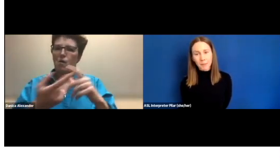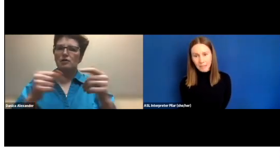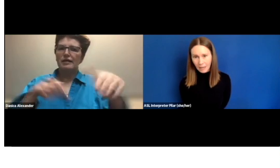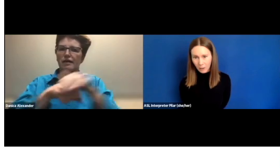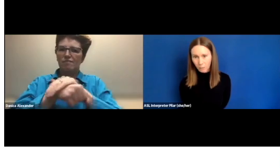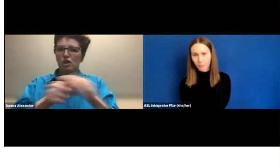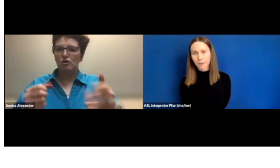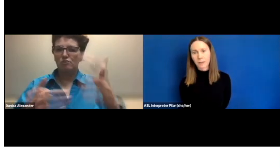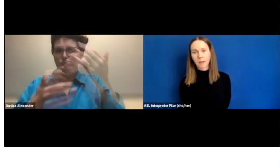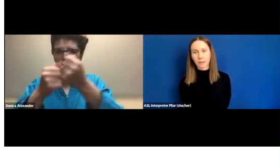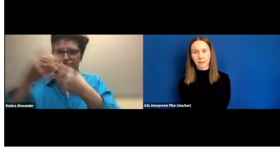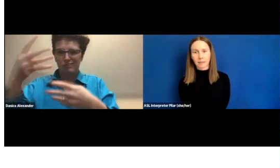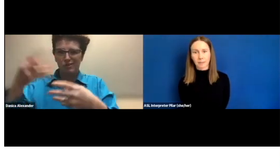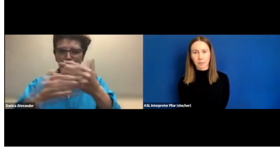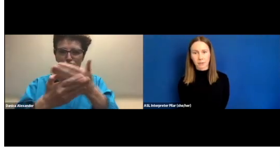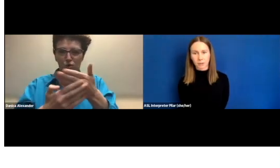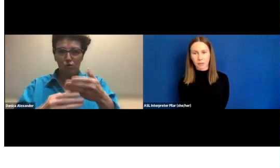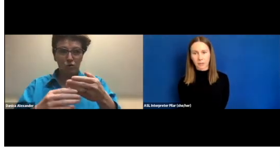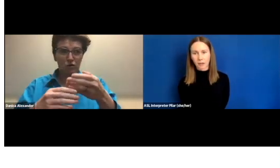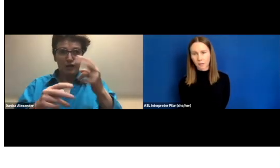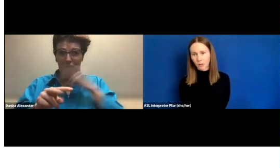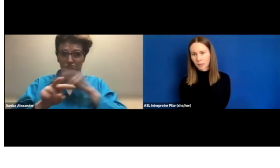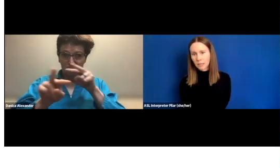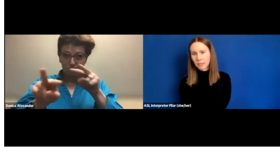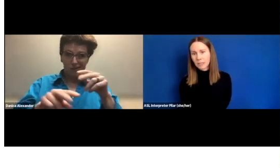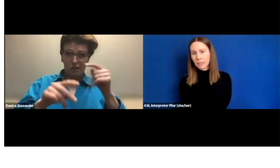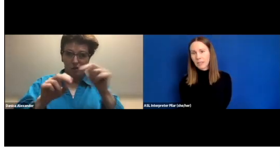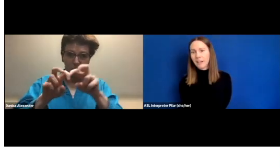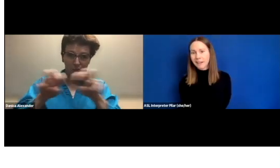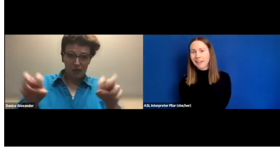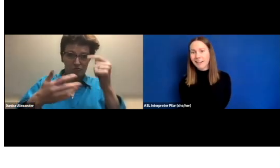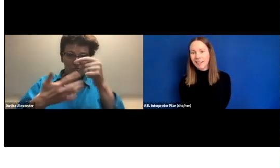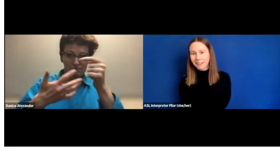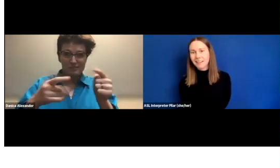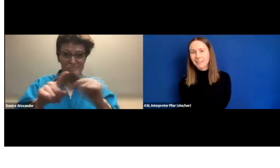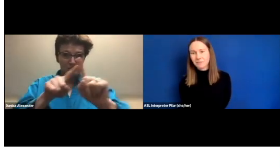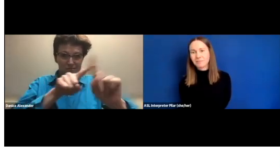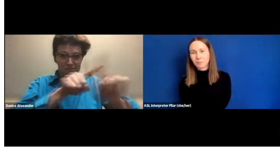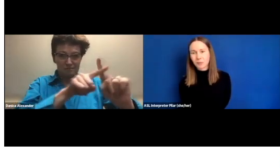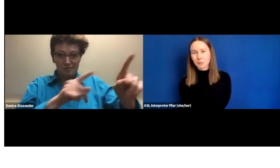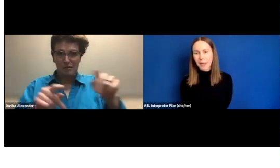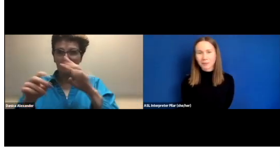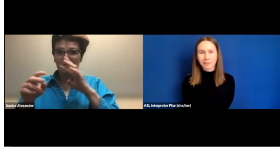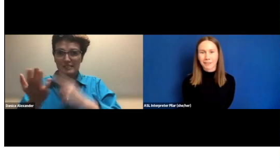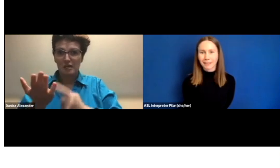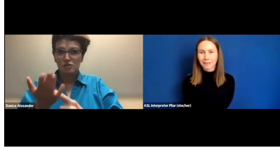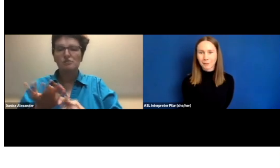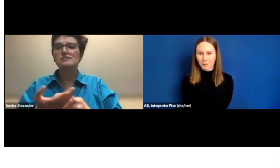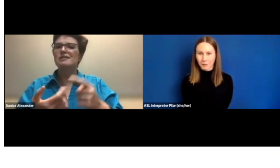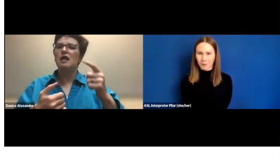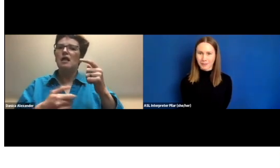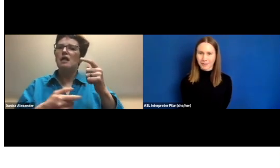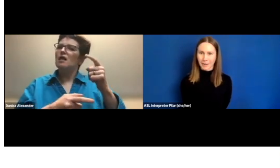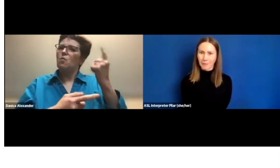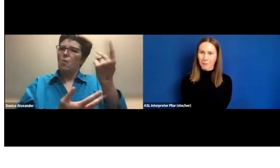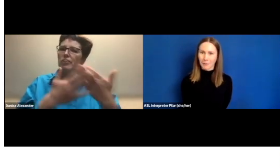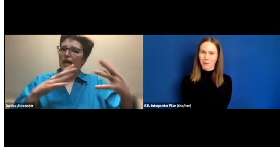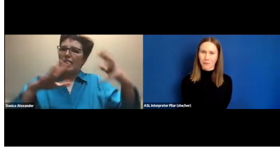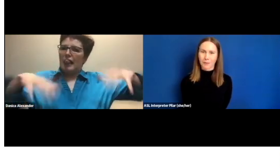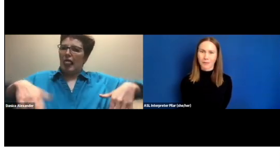Anyhow, one thing I'd like to make sure that I can cover with the panel today since we're short